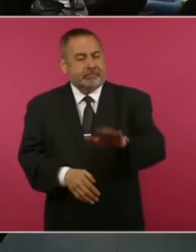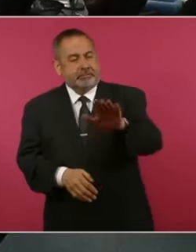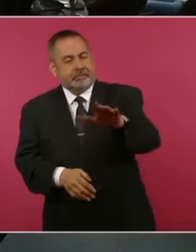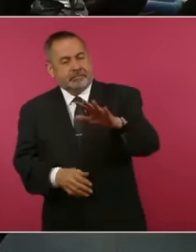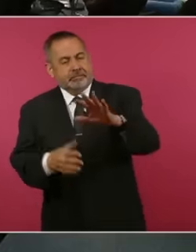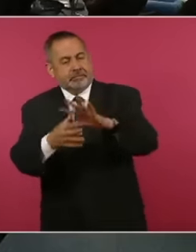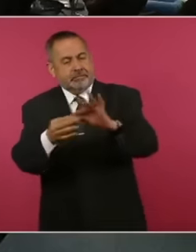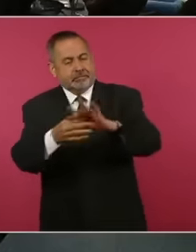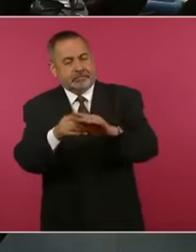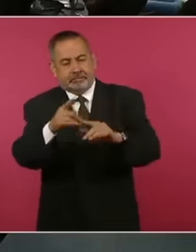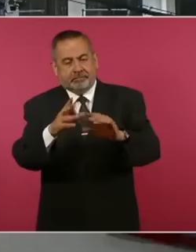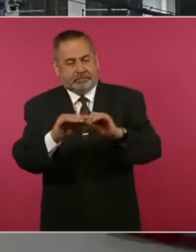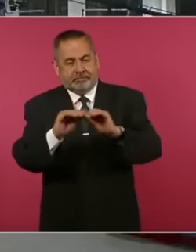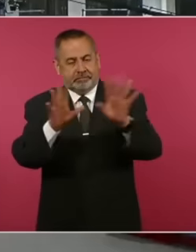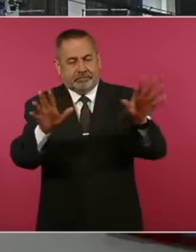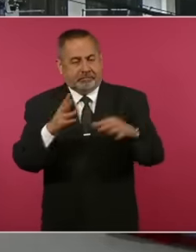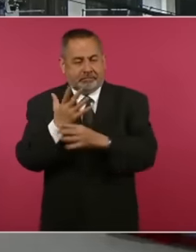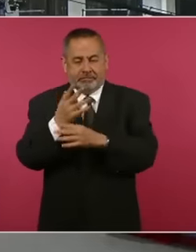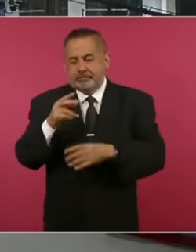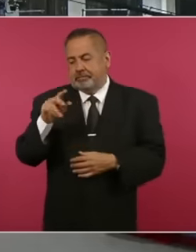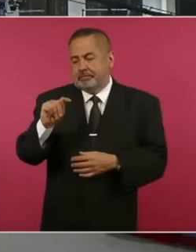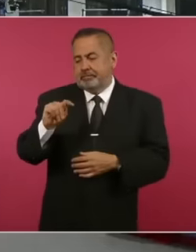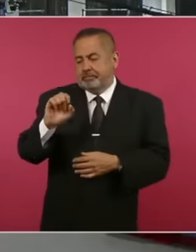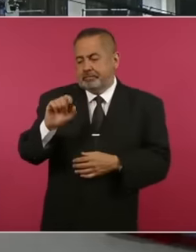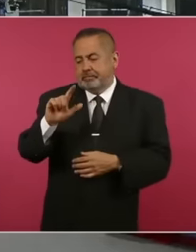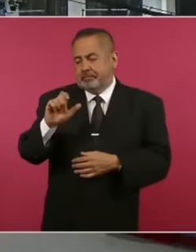saying clearly that Telemundo news did not publish that and that